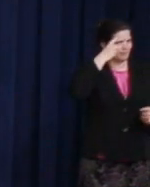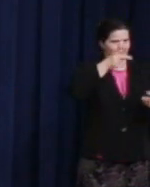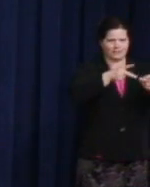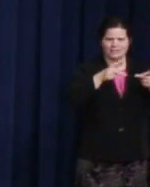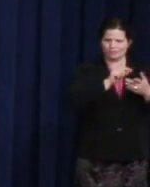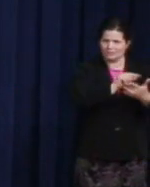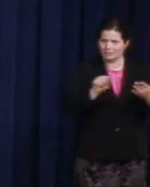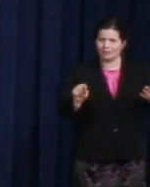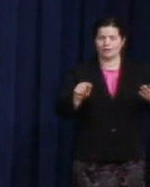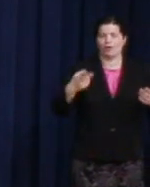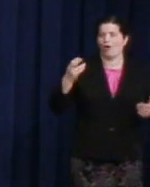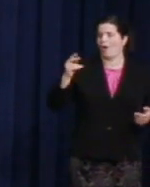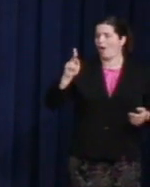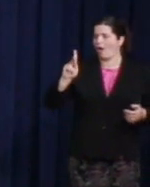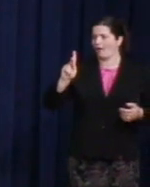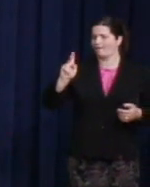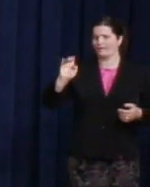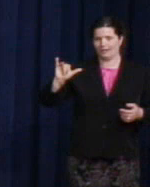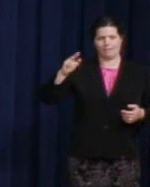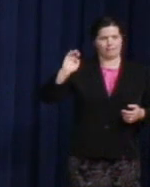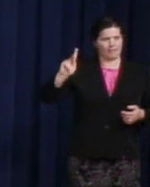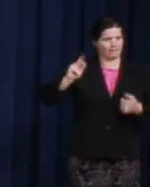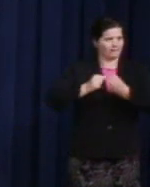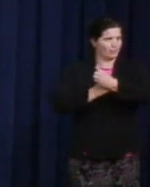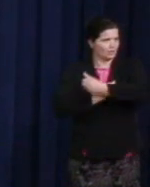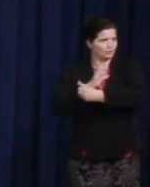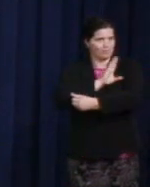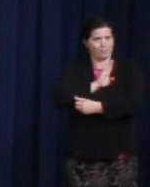Foundation board and they're shining some very, very bright lights.